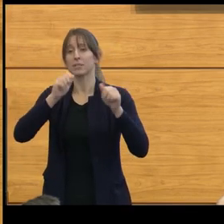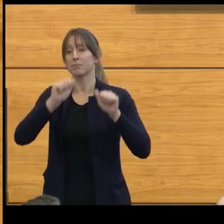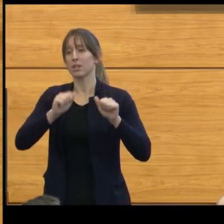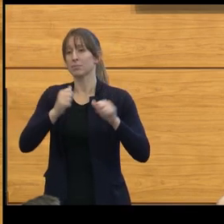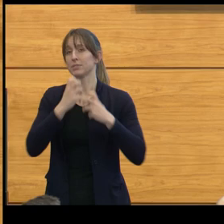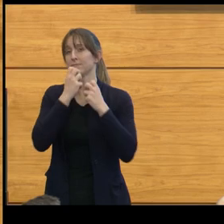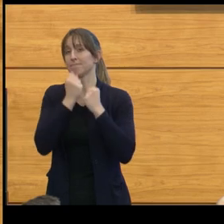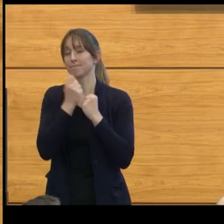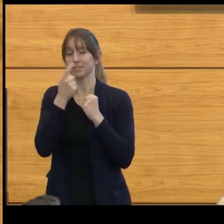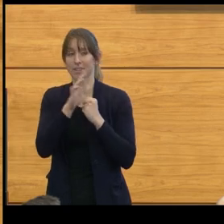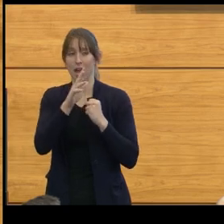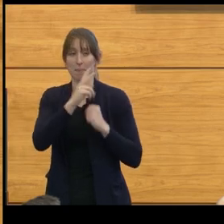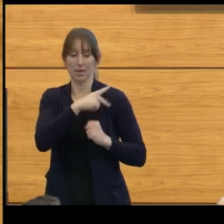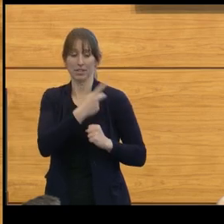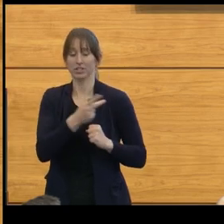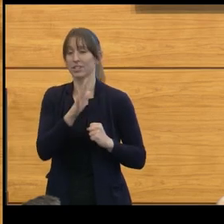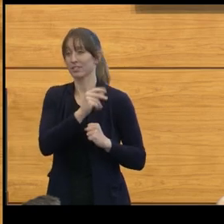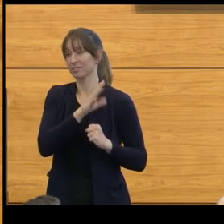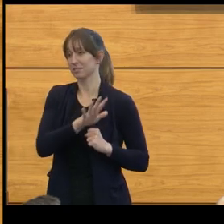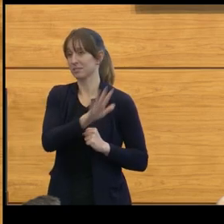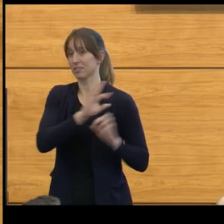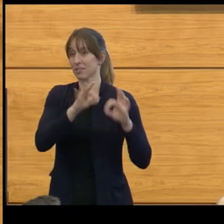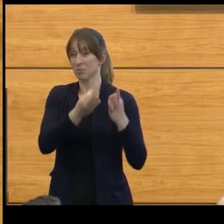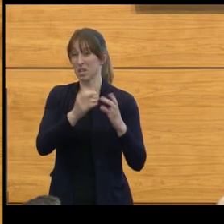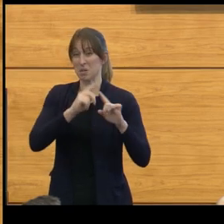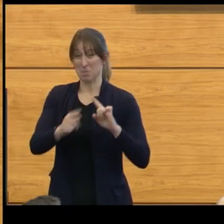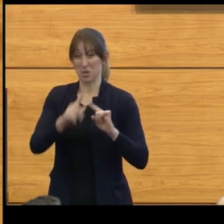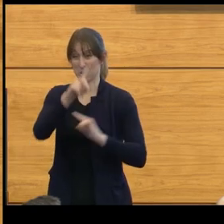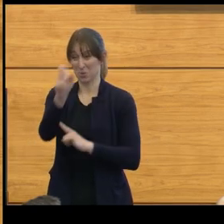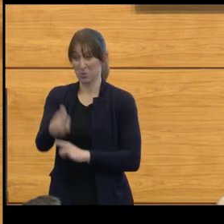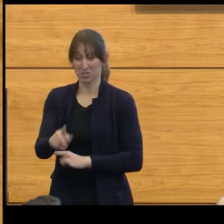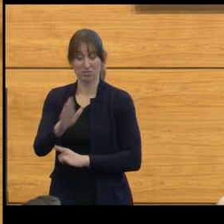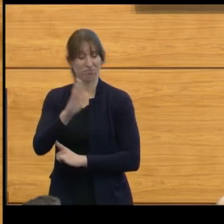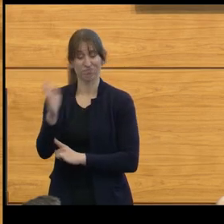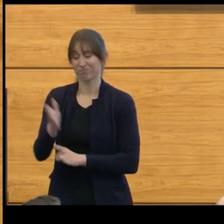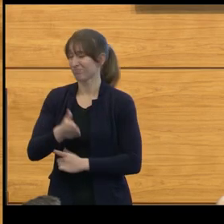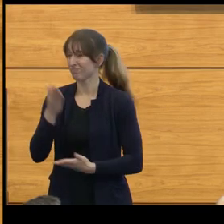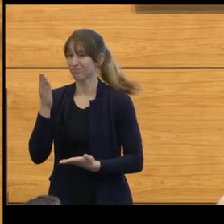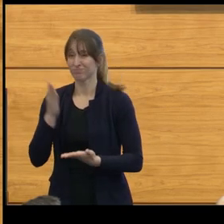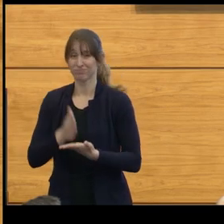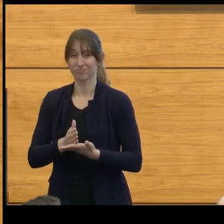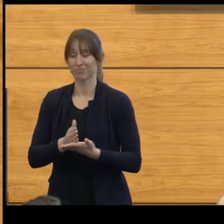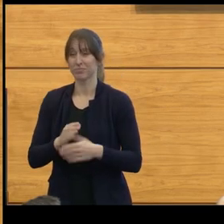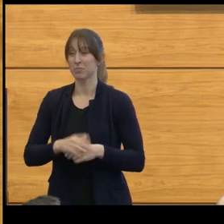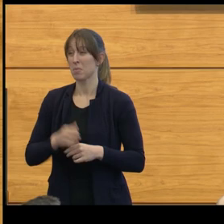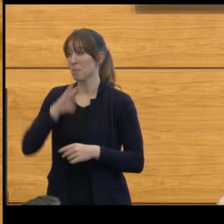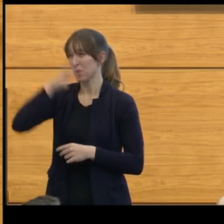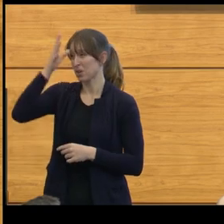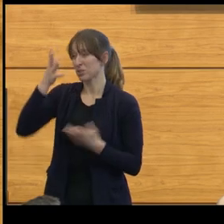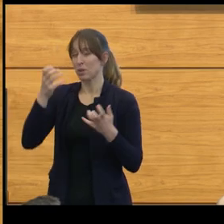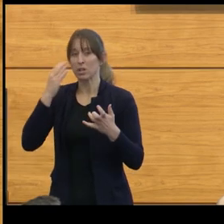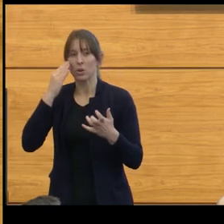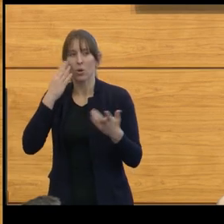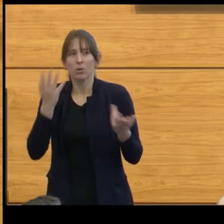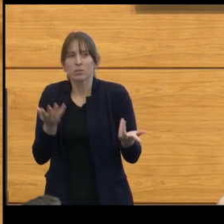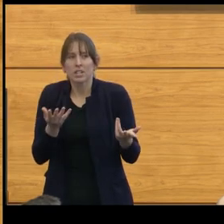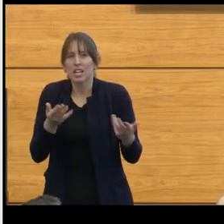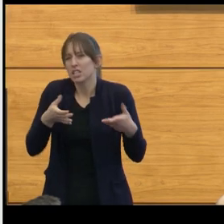But the questions never stop. The parents always wanna know, what's gonna be the survivability for this patient?